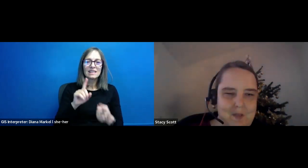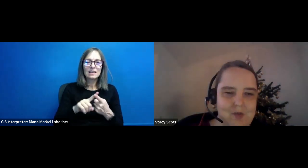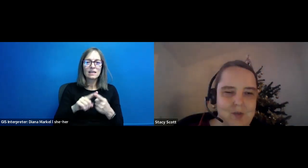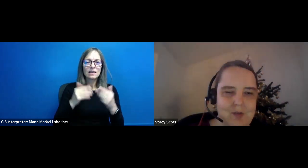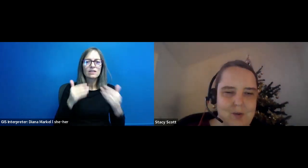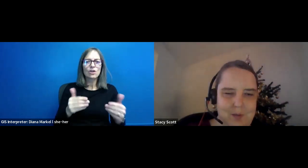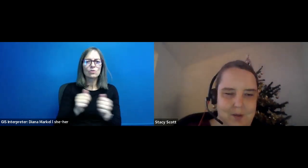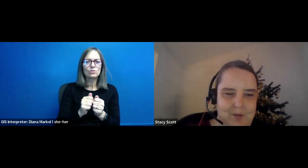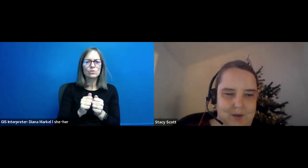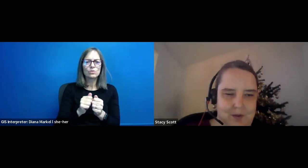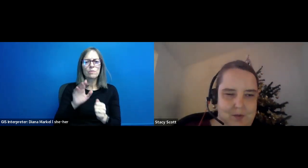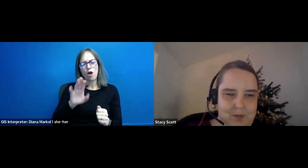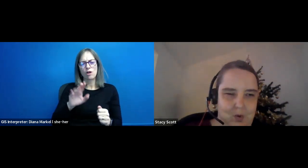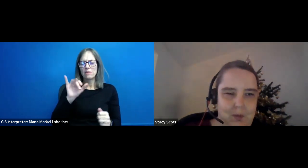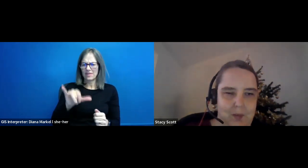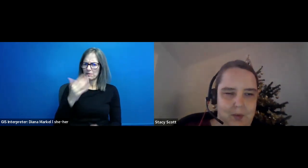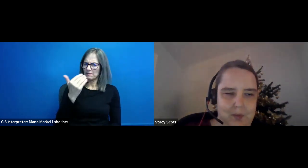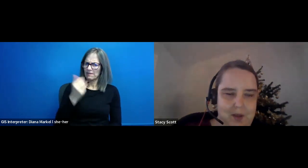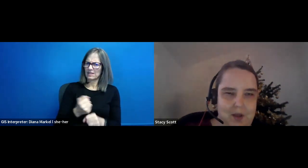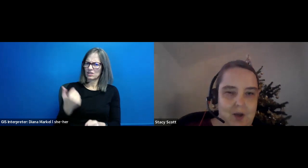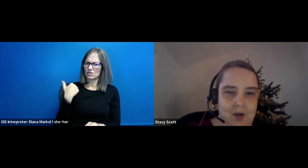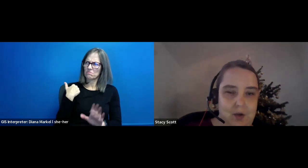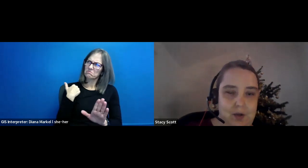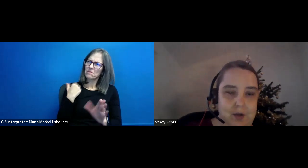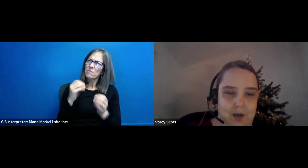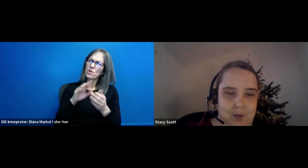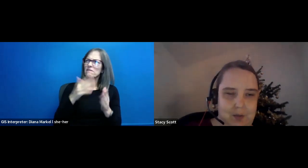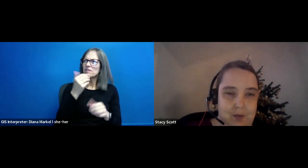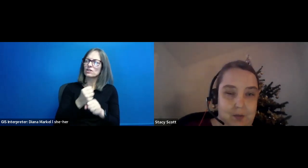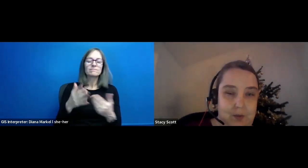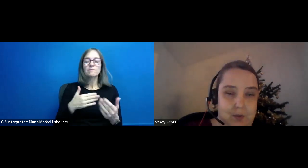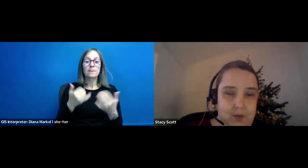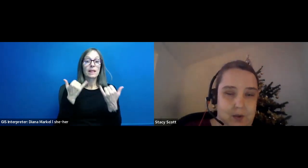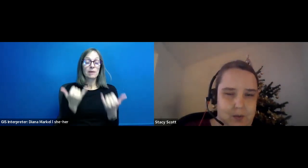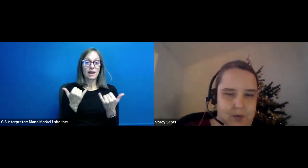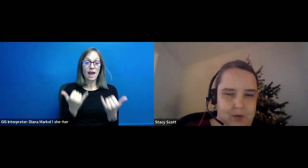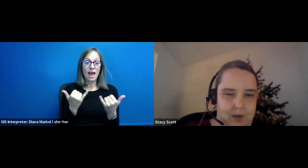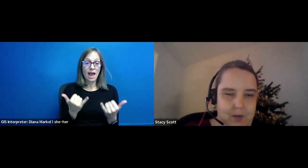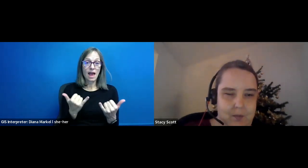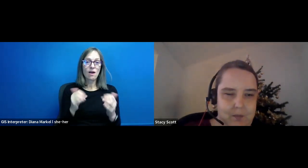Stacy Scott: So that's looking back fifteen years or a bit more Stacy Scott: Looking now, if we look at how things are now,